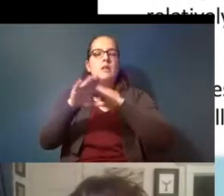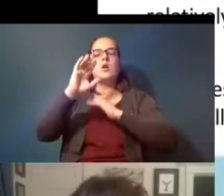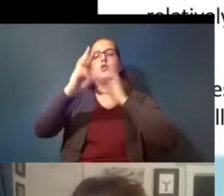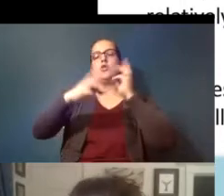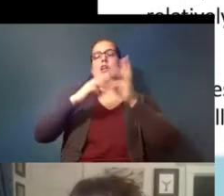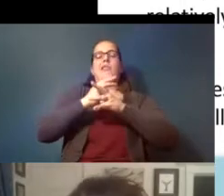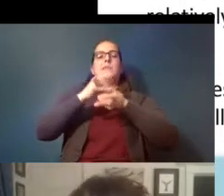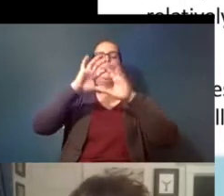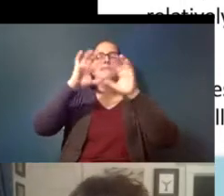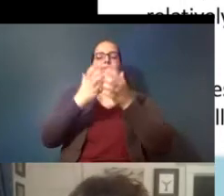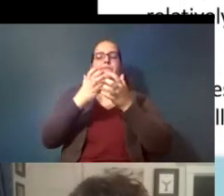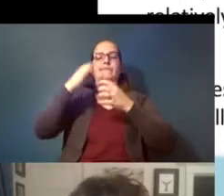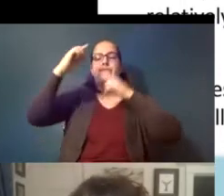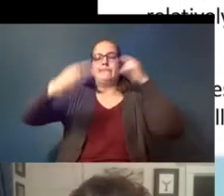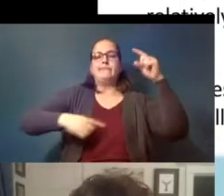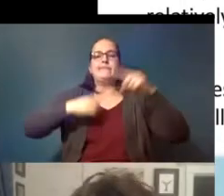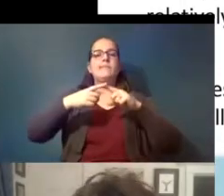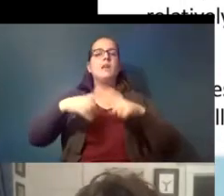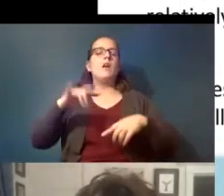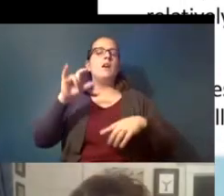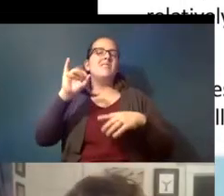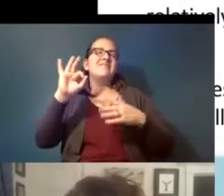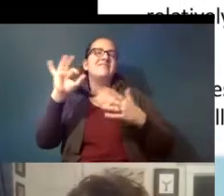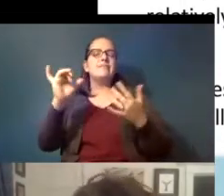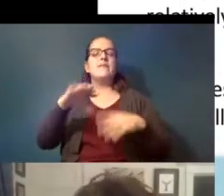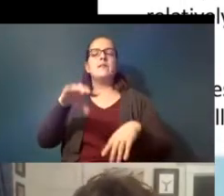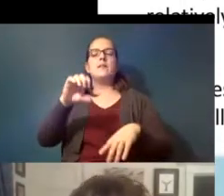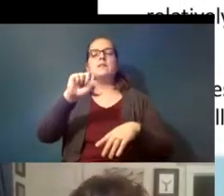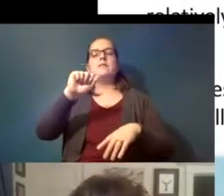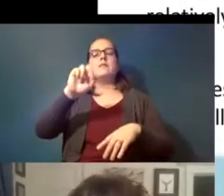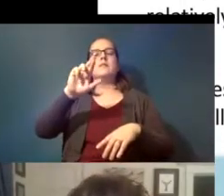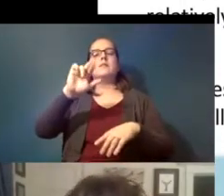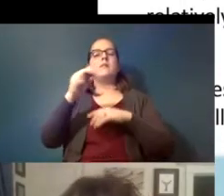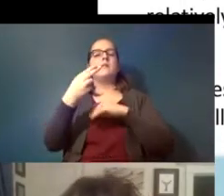if you've ever read about saharan dust and how that circulates around the world it's it's a